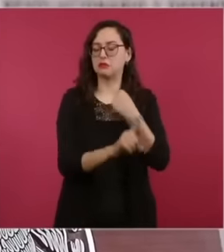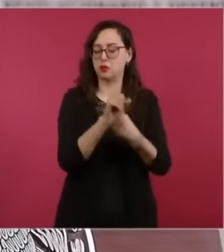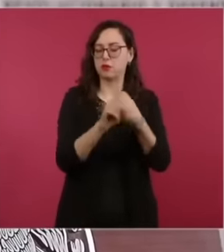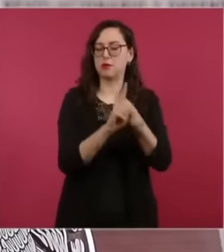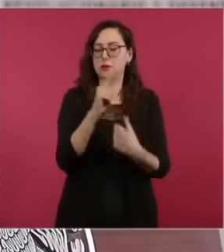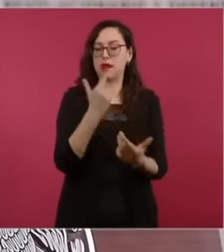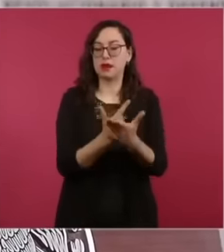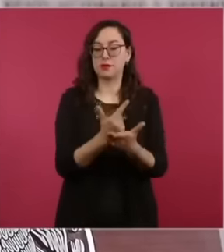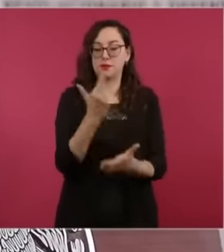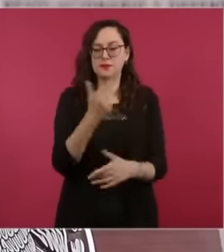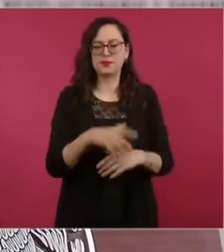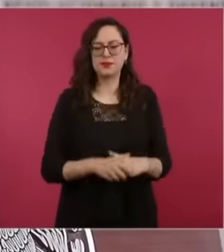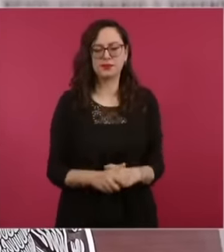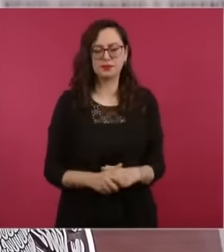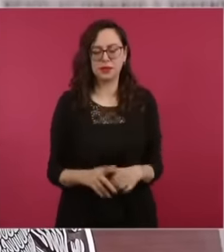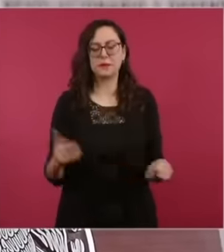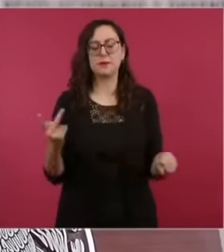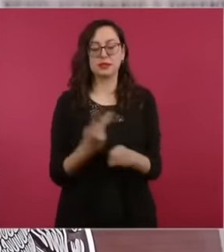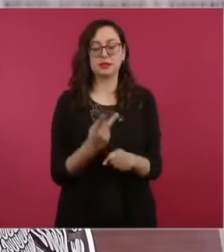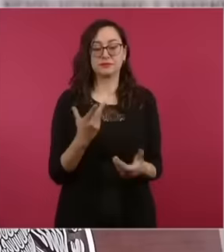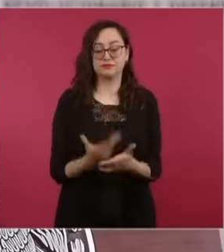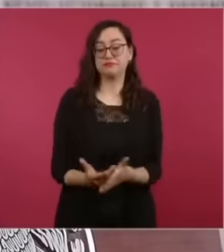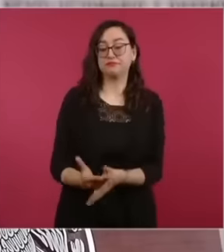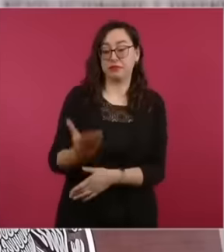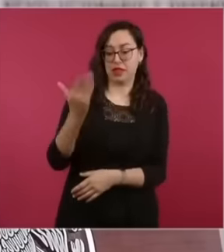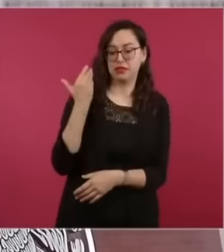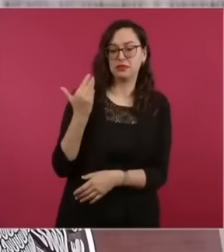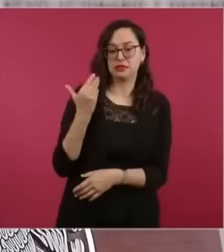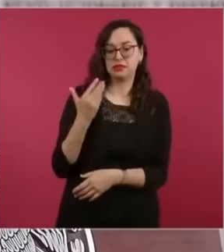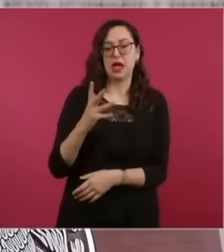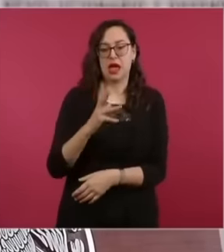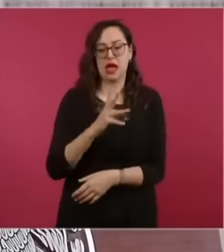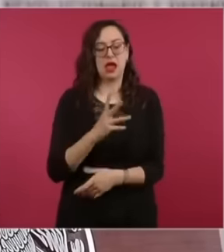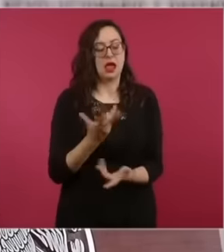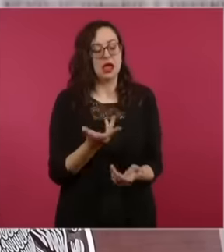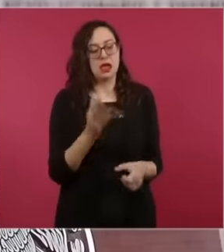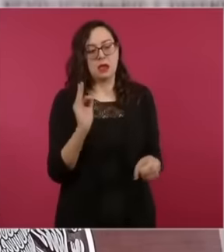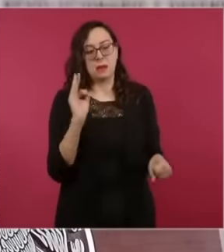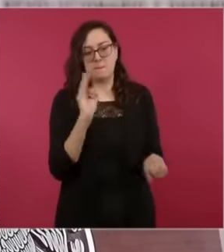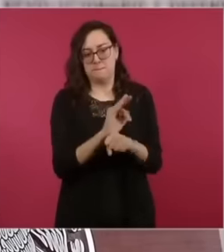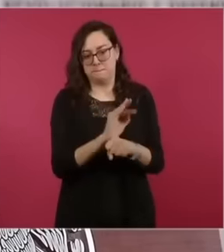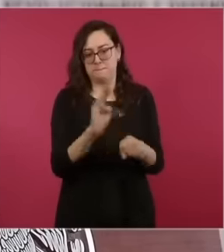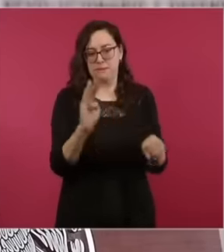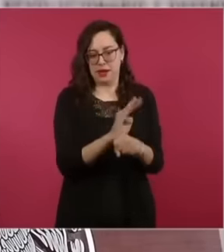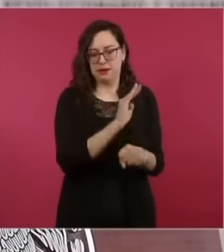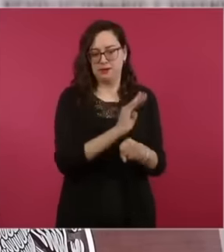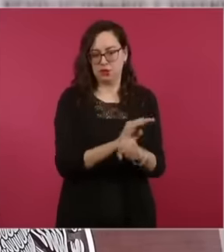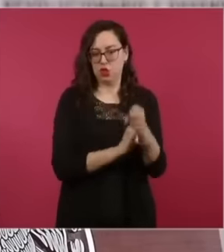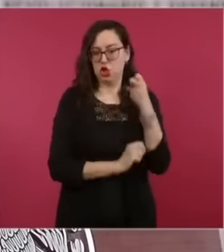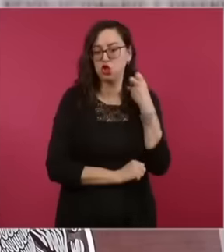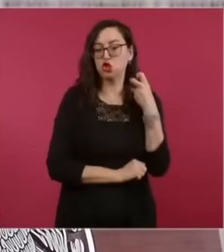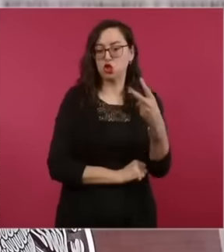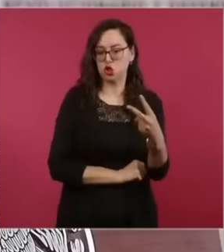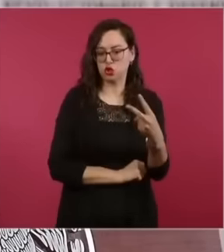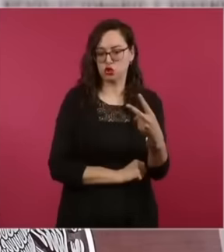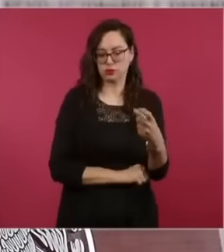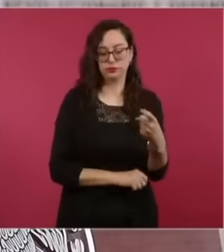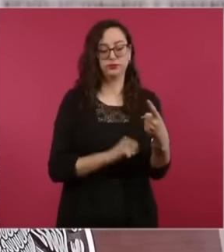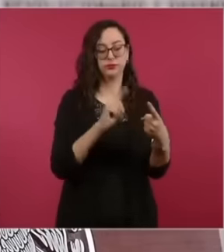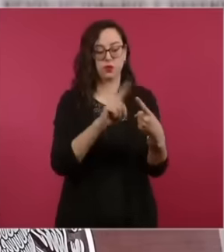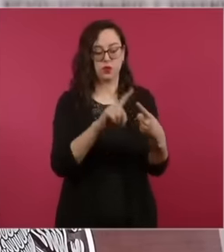taxpayers two benefits. The first gave the possibility of adding the profits